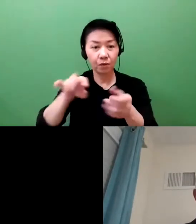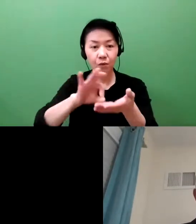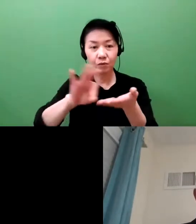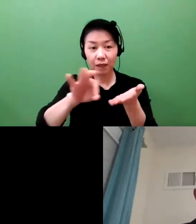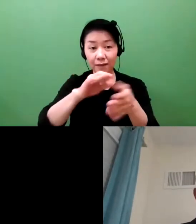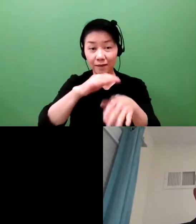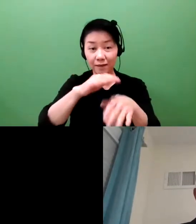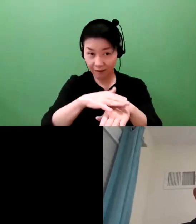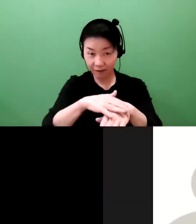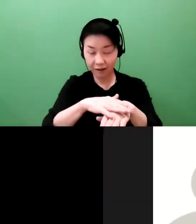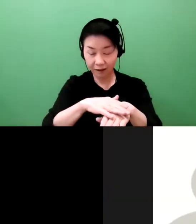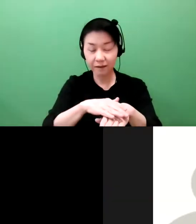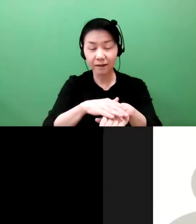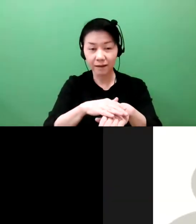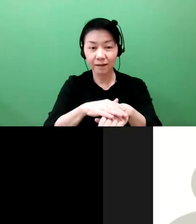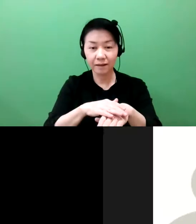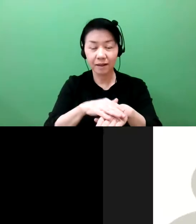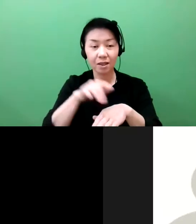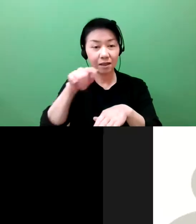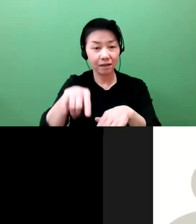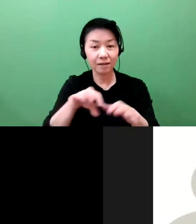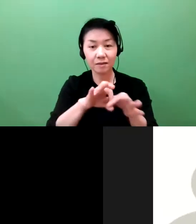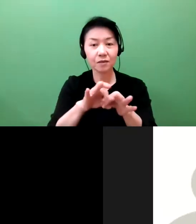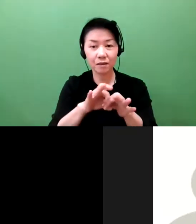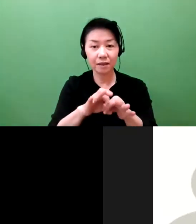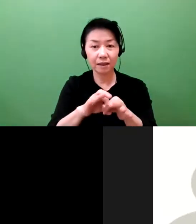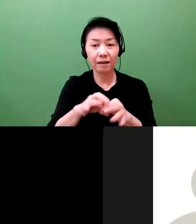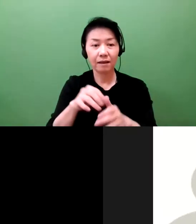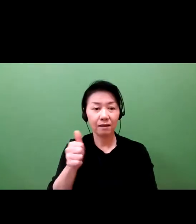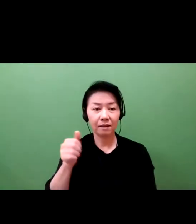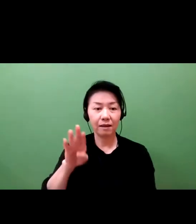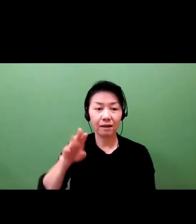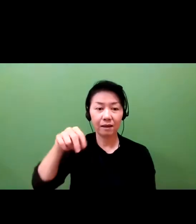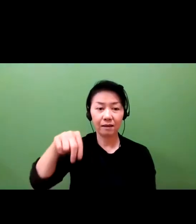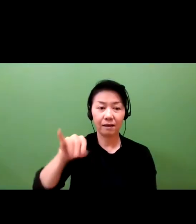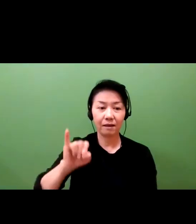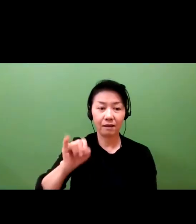to discuss a little more about her experience with U.S,